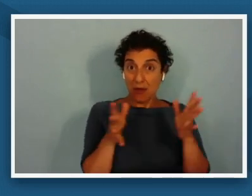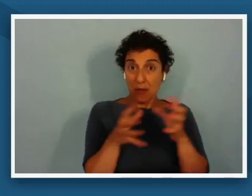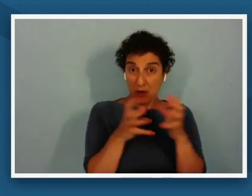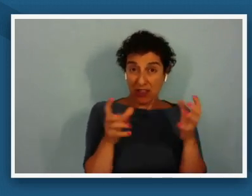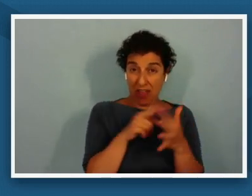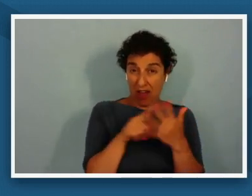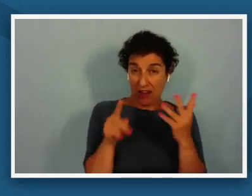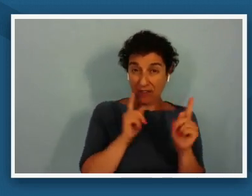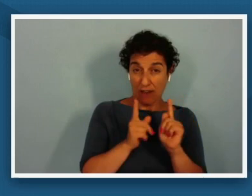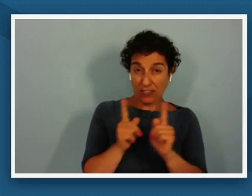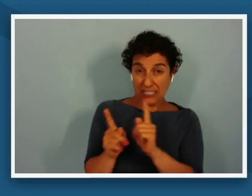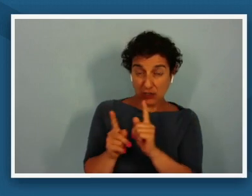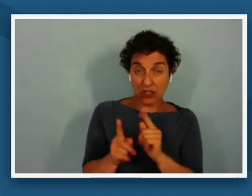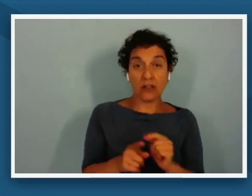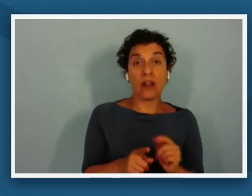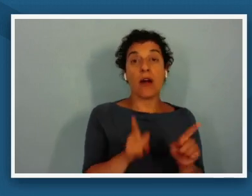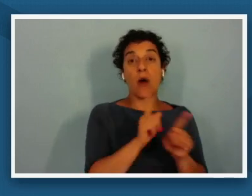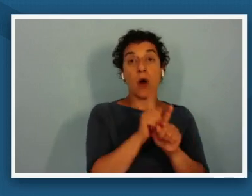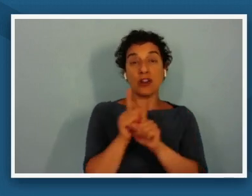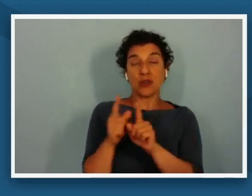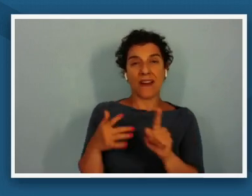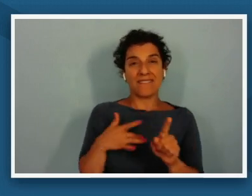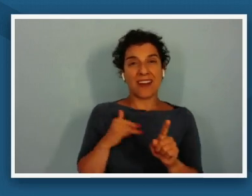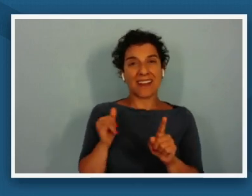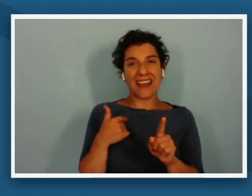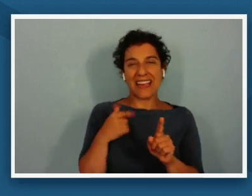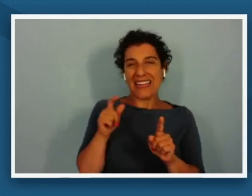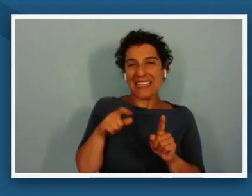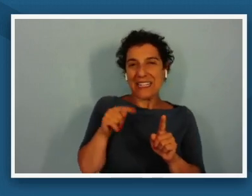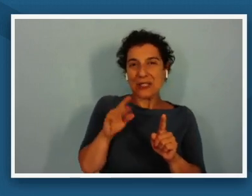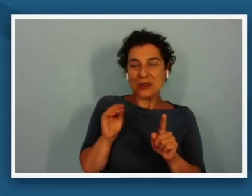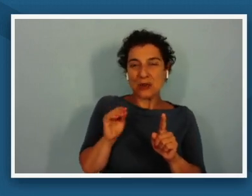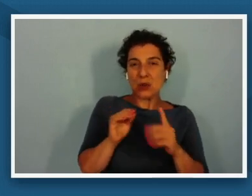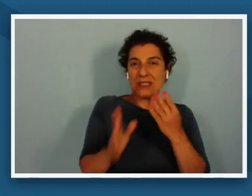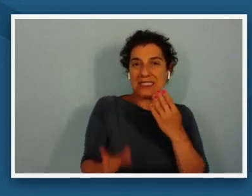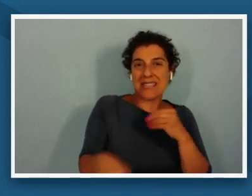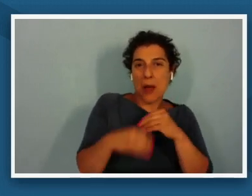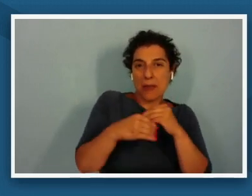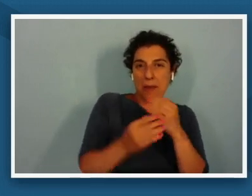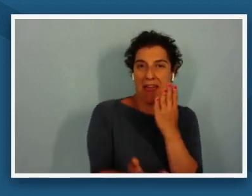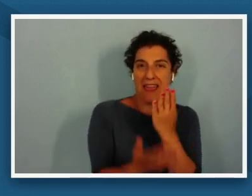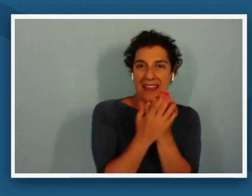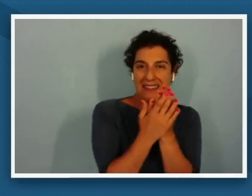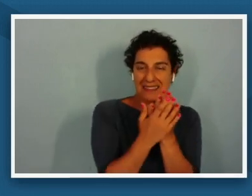and then also i have felt like i've